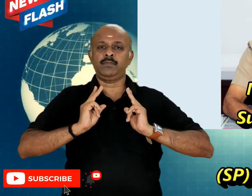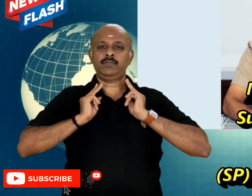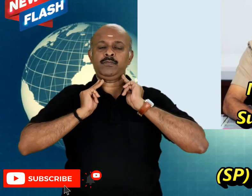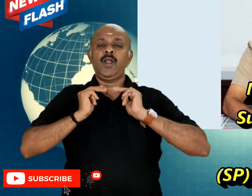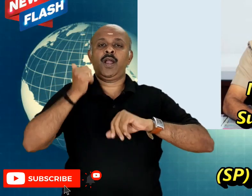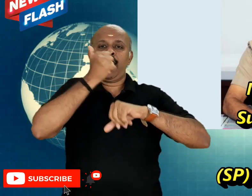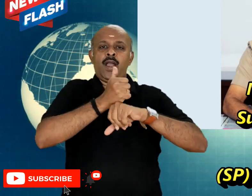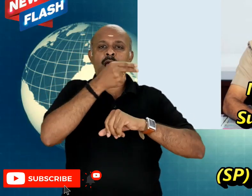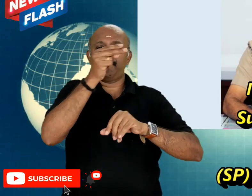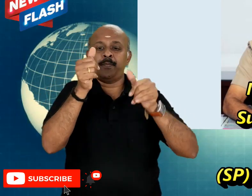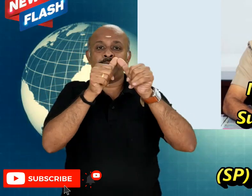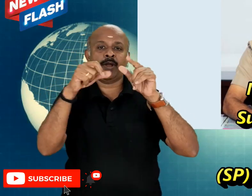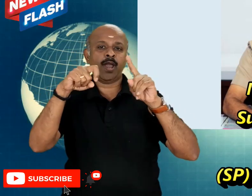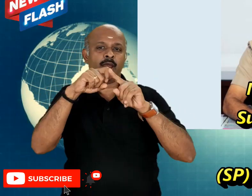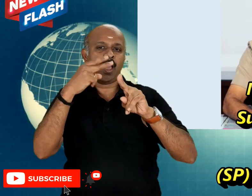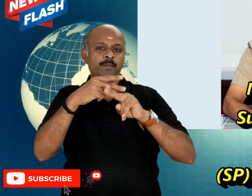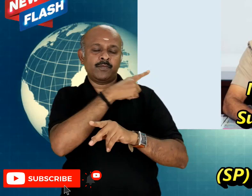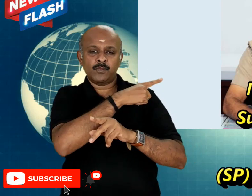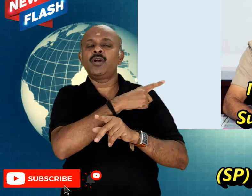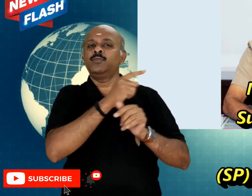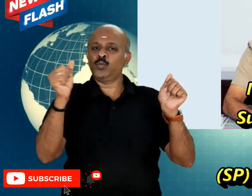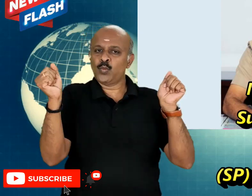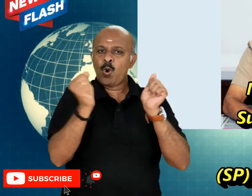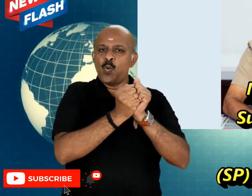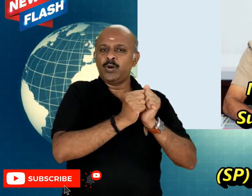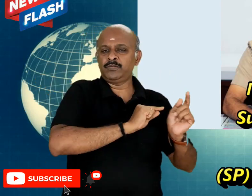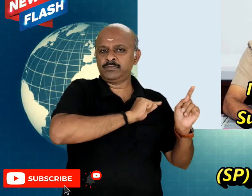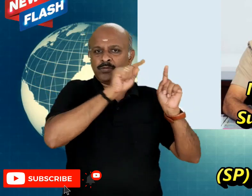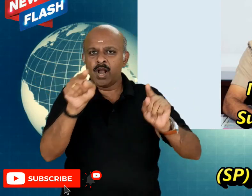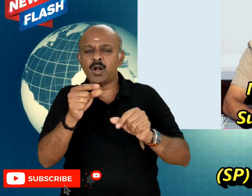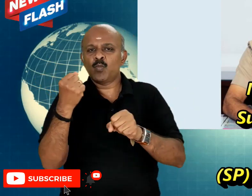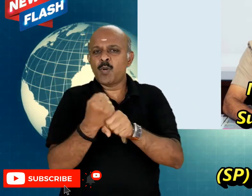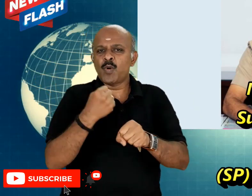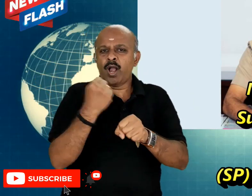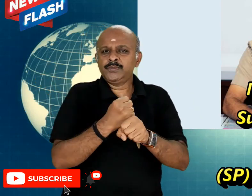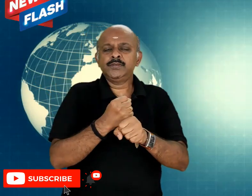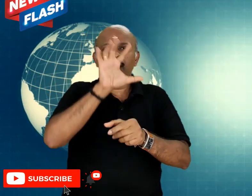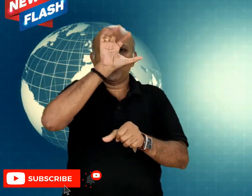came on to the spot and were hugely involved in rescue mission